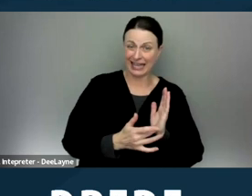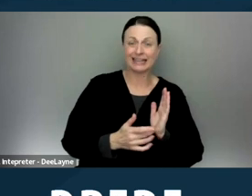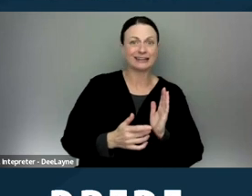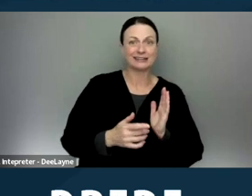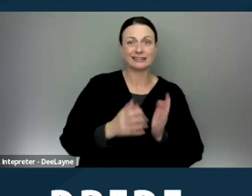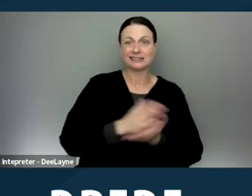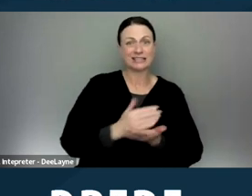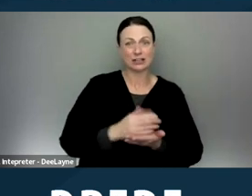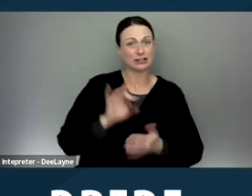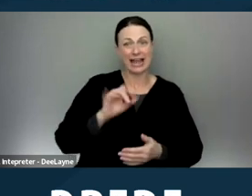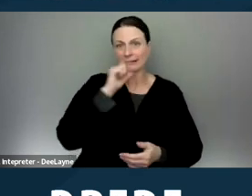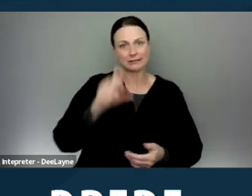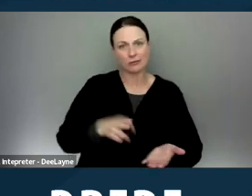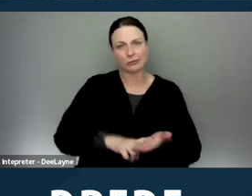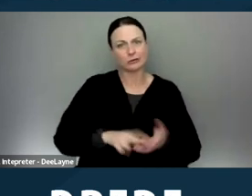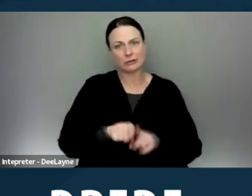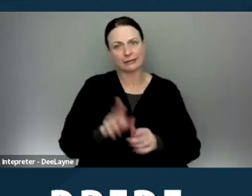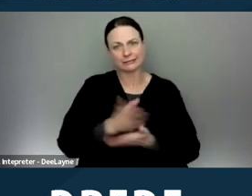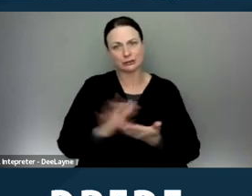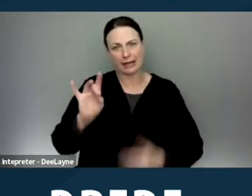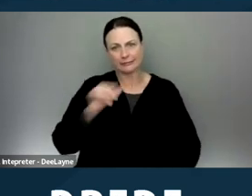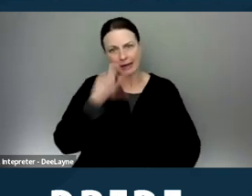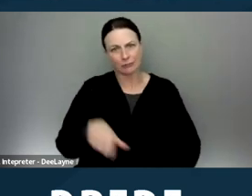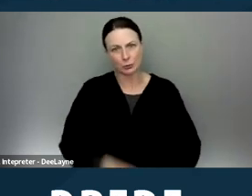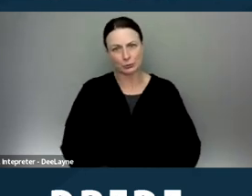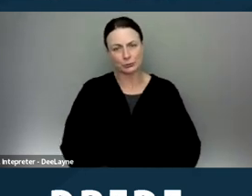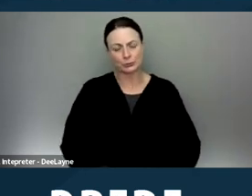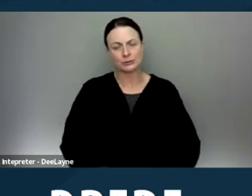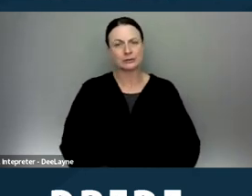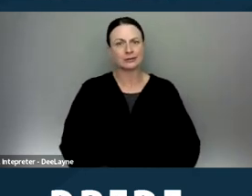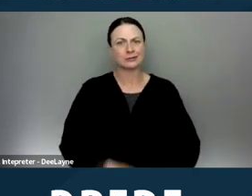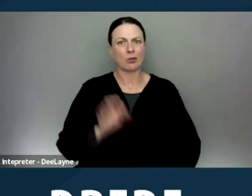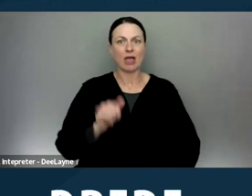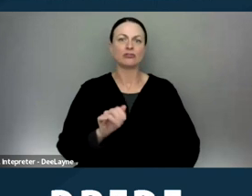it doesn't have to be registered as Section Eight. So that's just a pre-textual excuse.